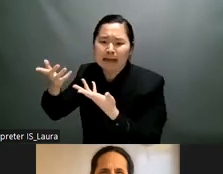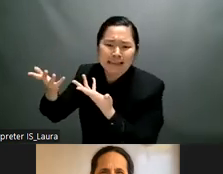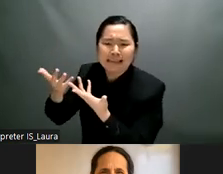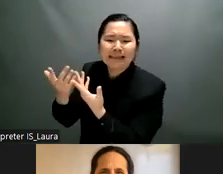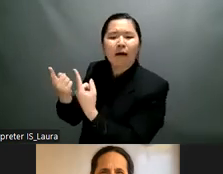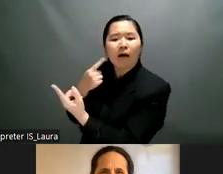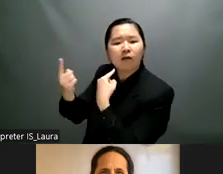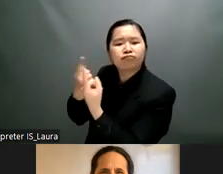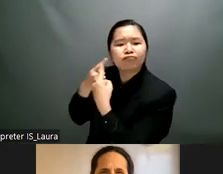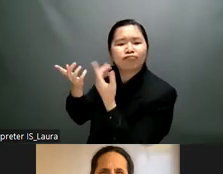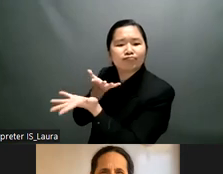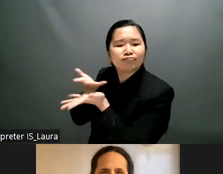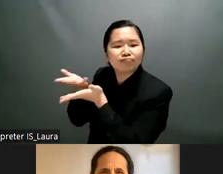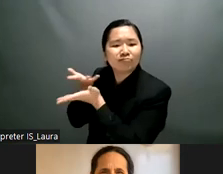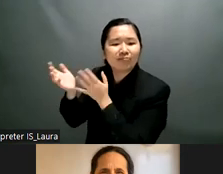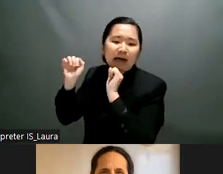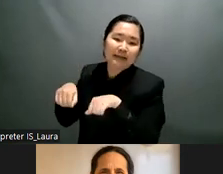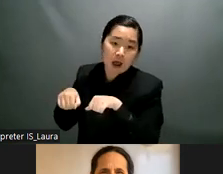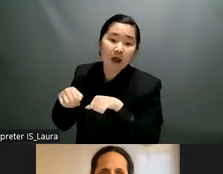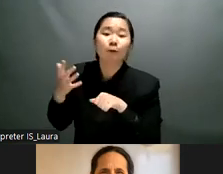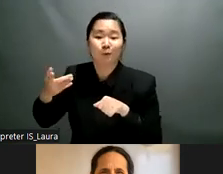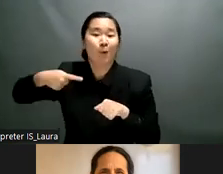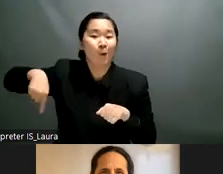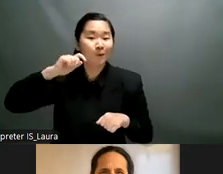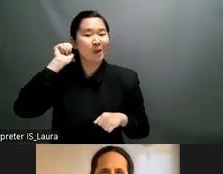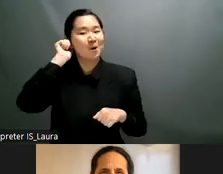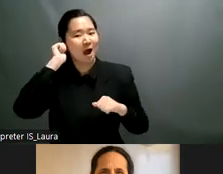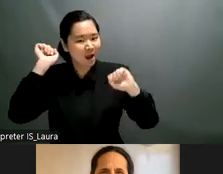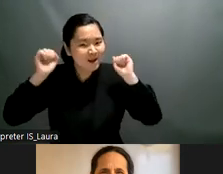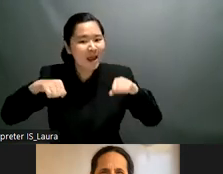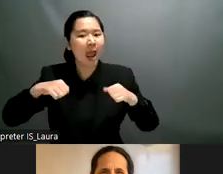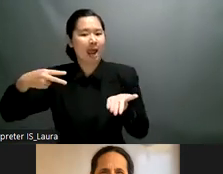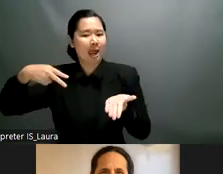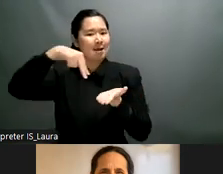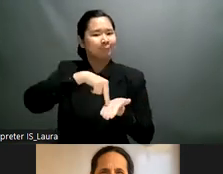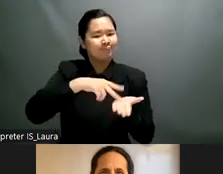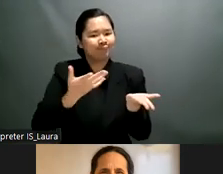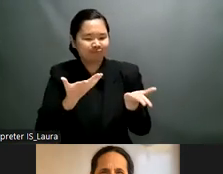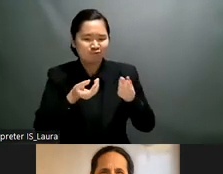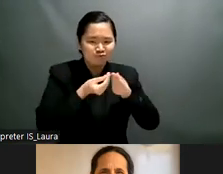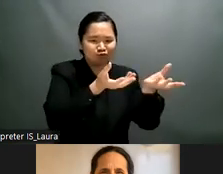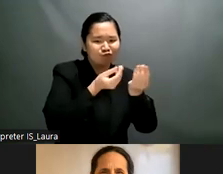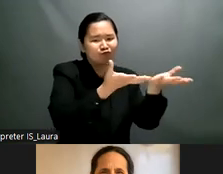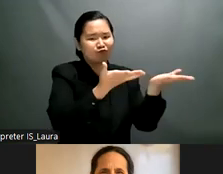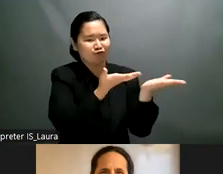seen as women so our consults always go through the families and not